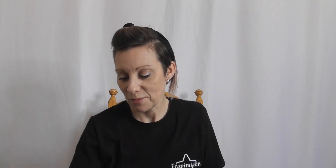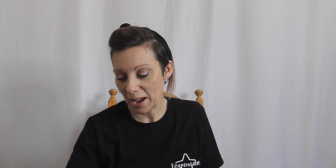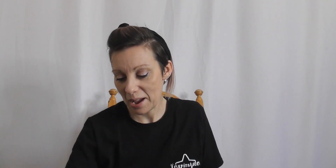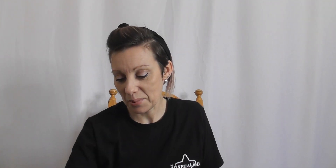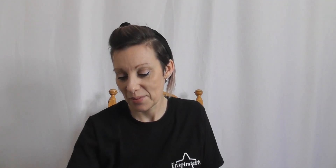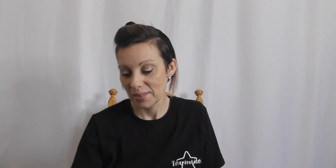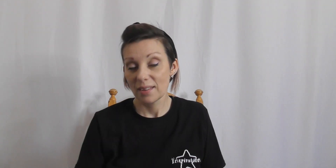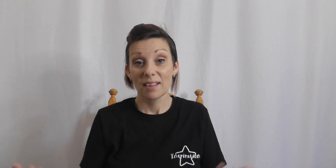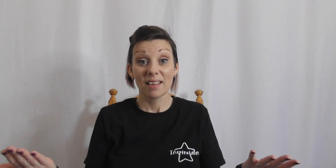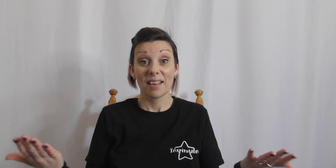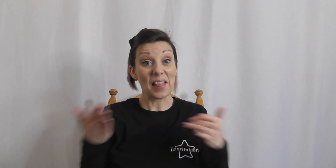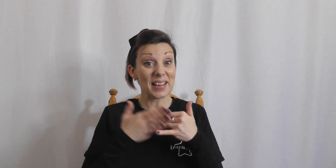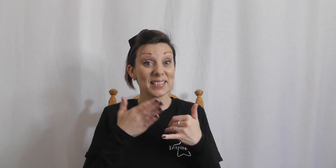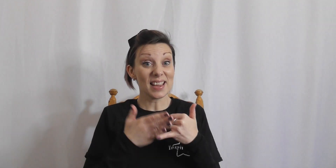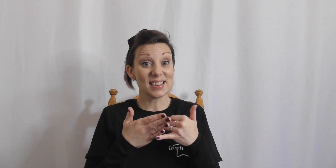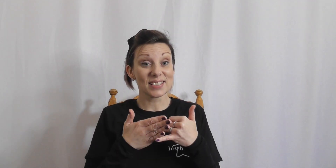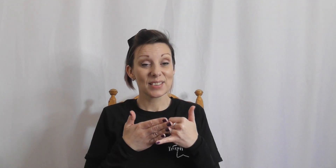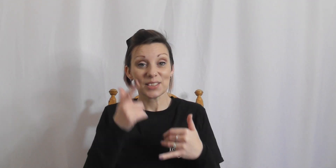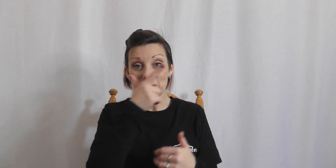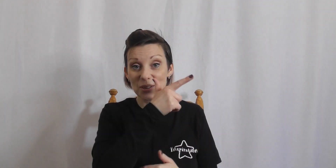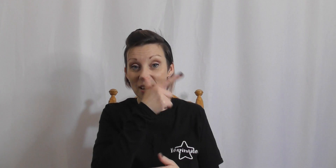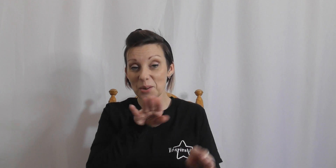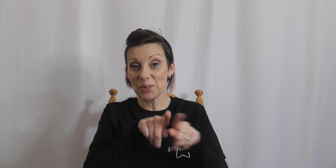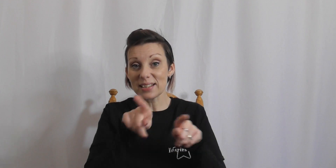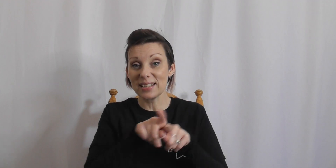Fab and that's the end. So good luck practicing.